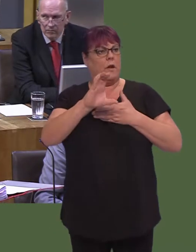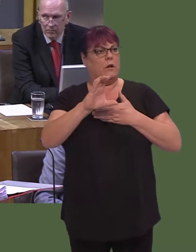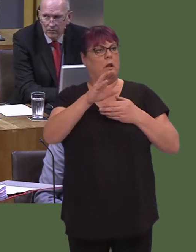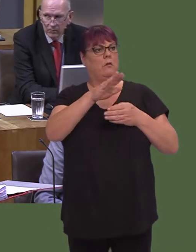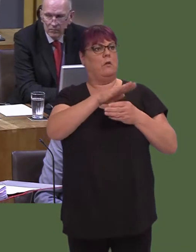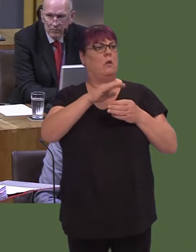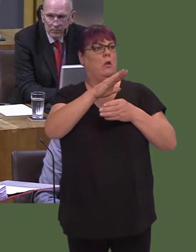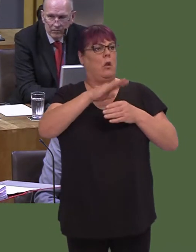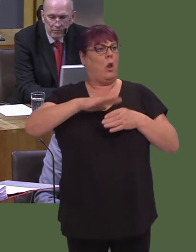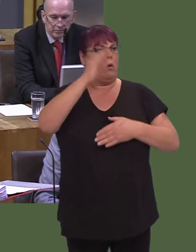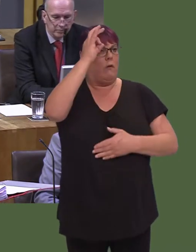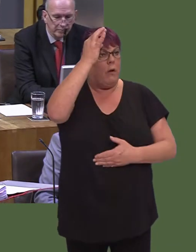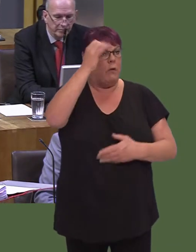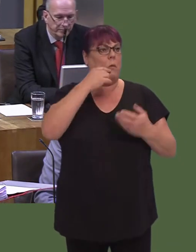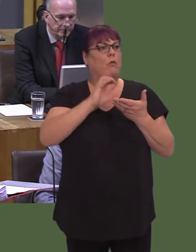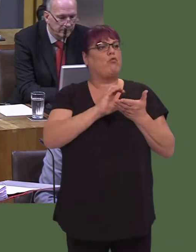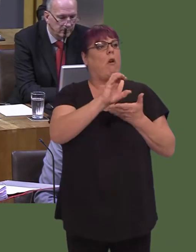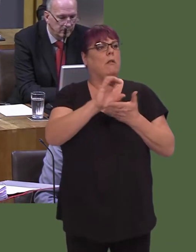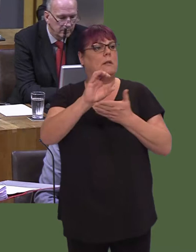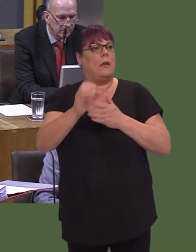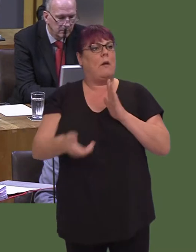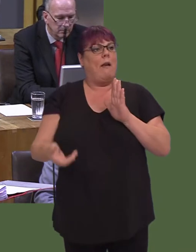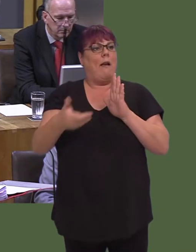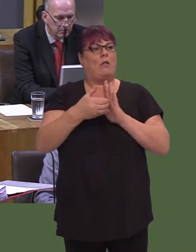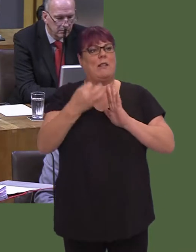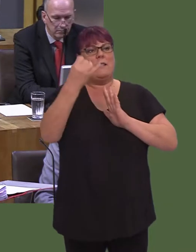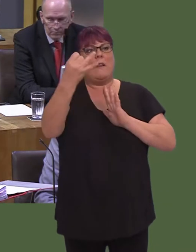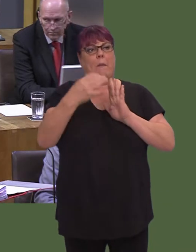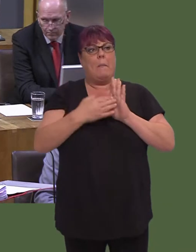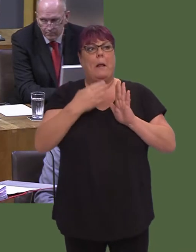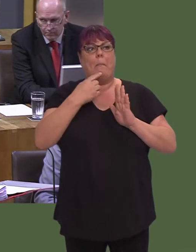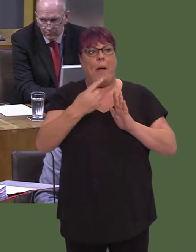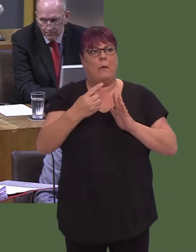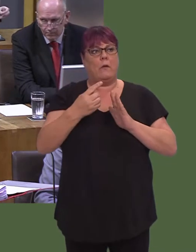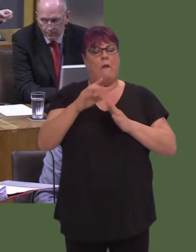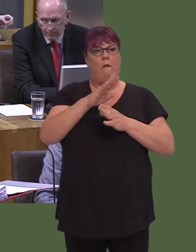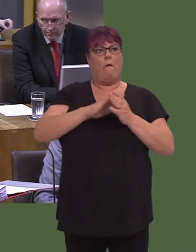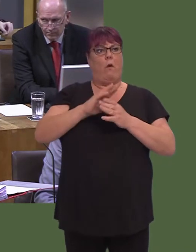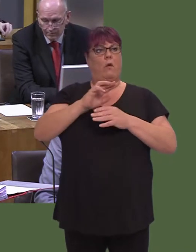We're also making an additional £7 million available to local authorities for free school meals in 2019-20.